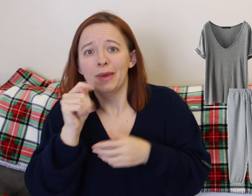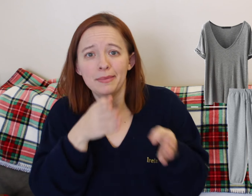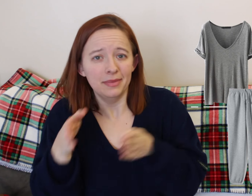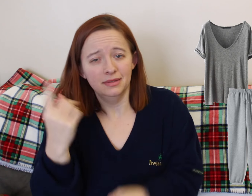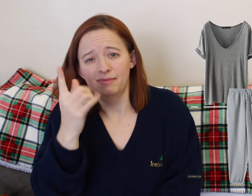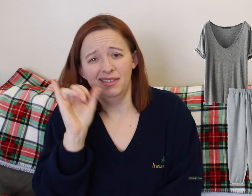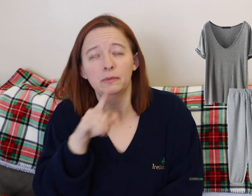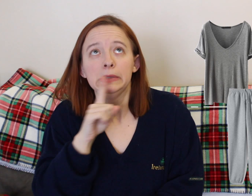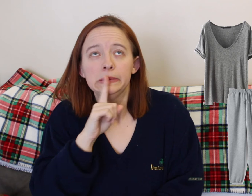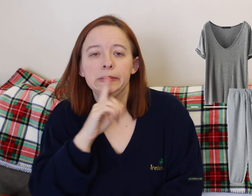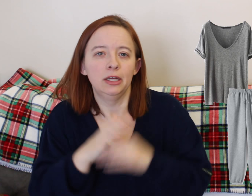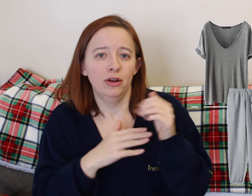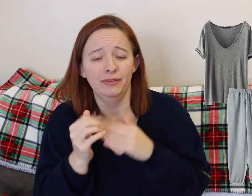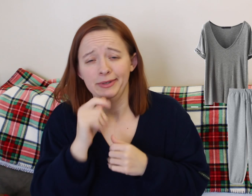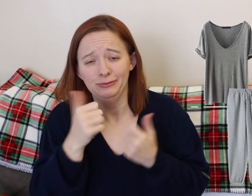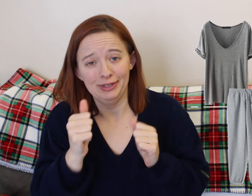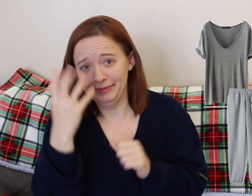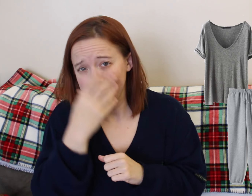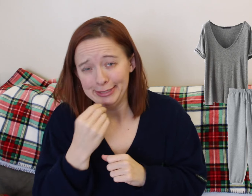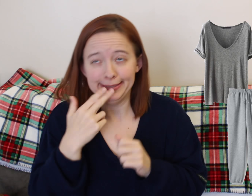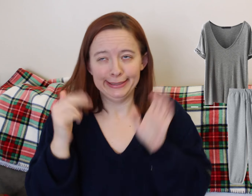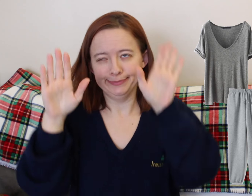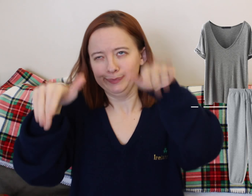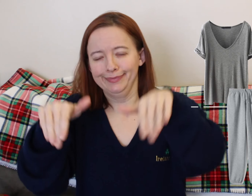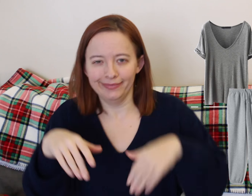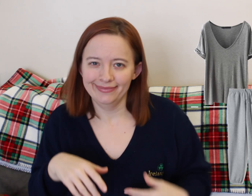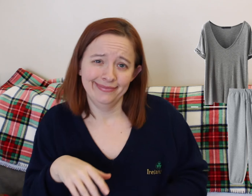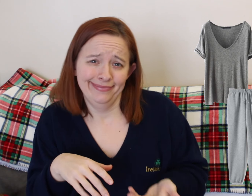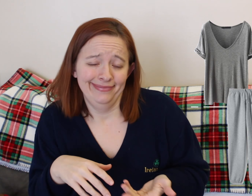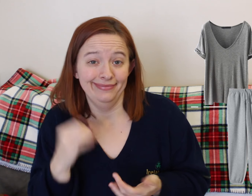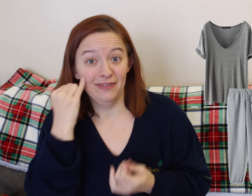Because after birth you're still gonna be very puffy and swollen.